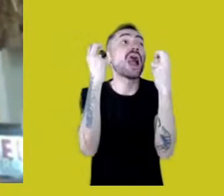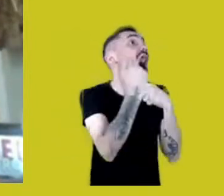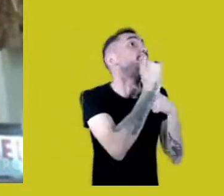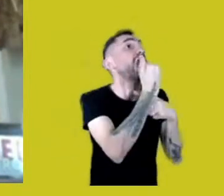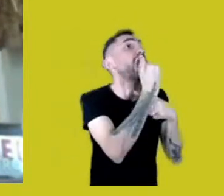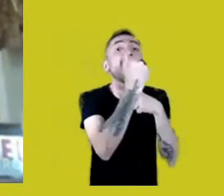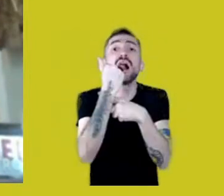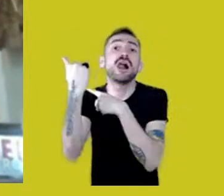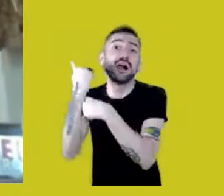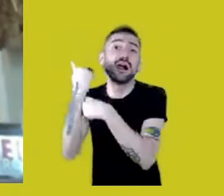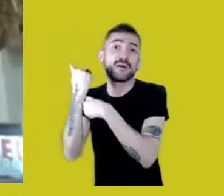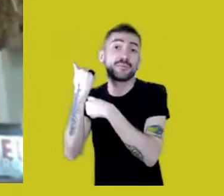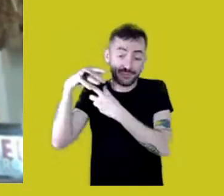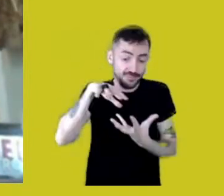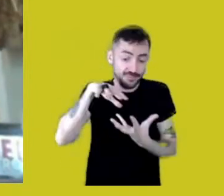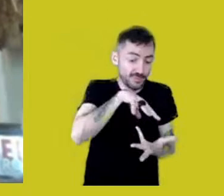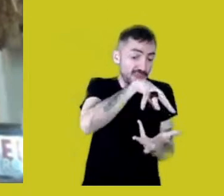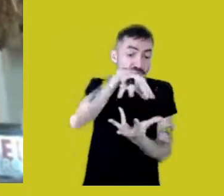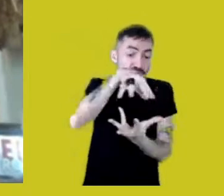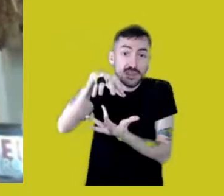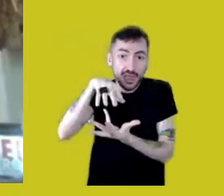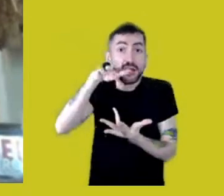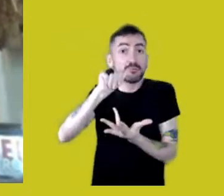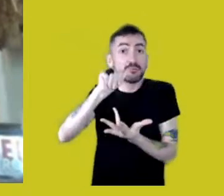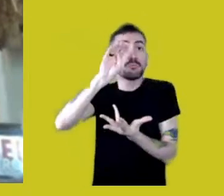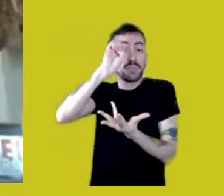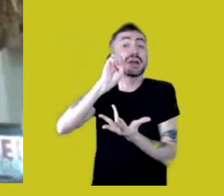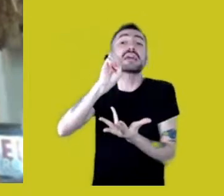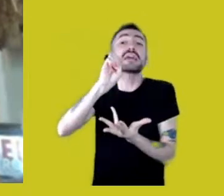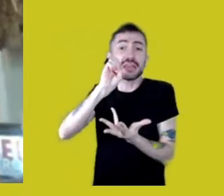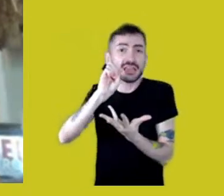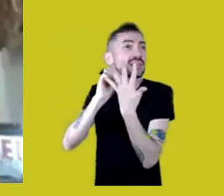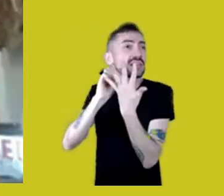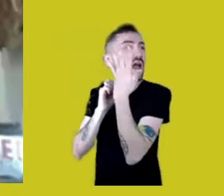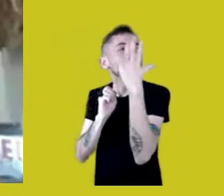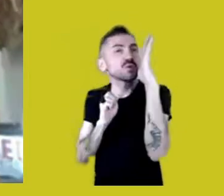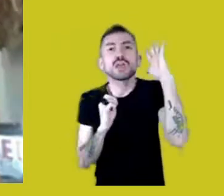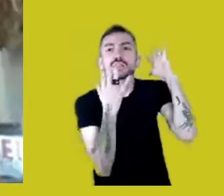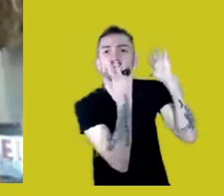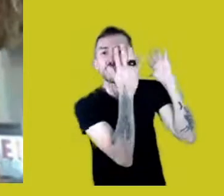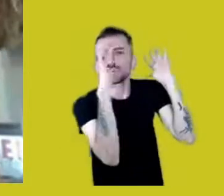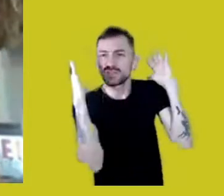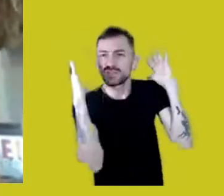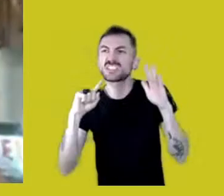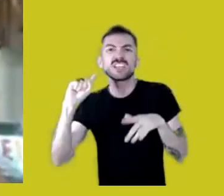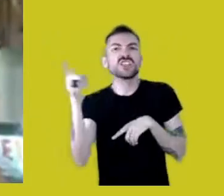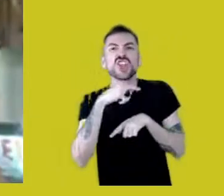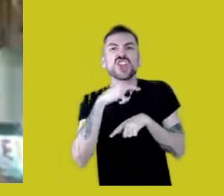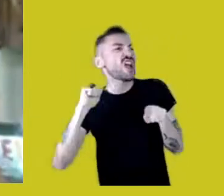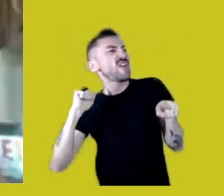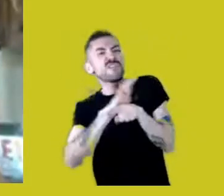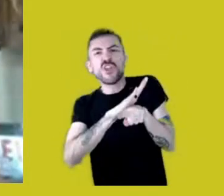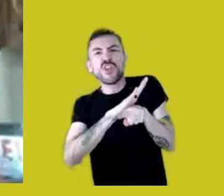Mother Earth can no longer be violated like she’s being violated.